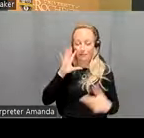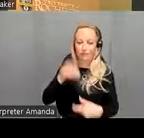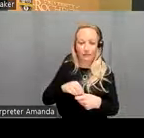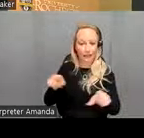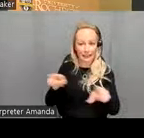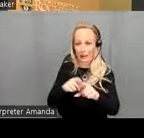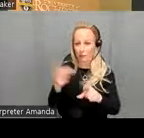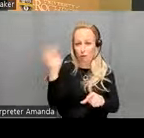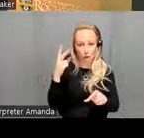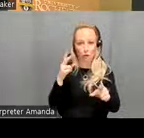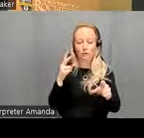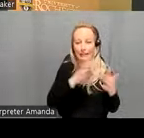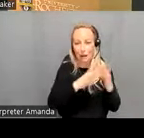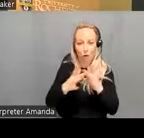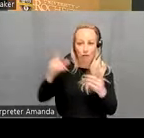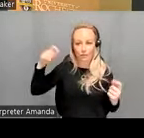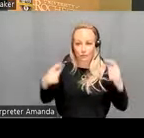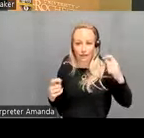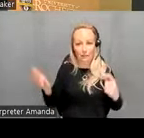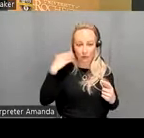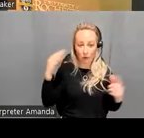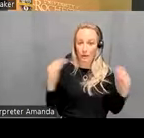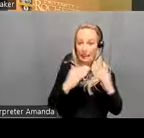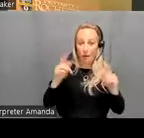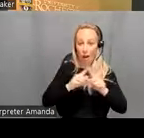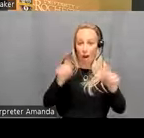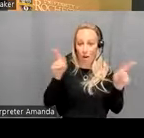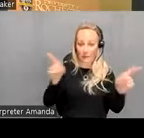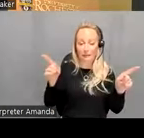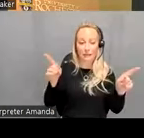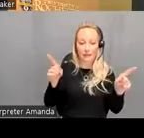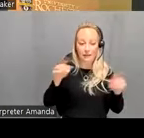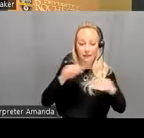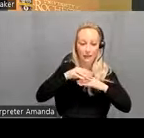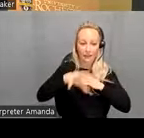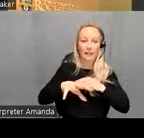as before so you have equal and opposite effects of cortical cortical hypoc connectivity and phoc